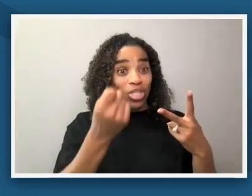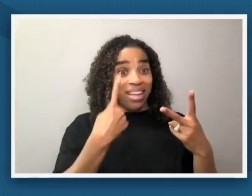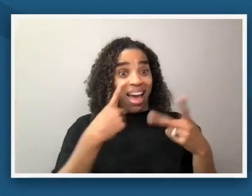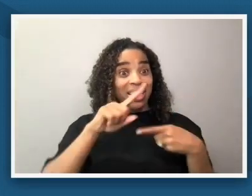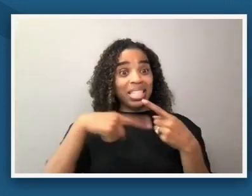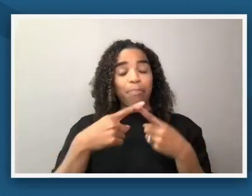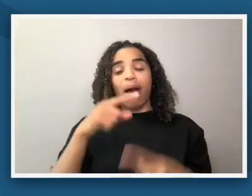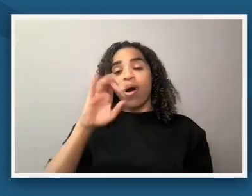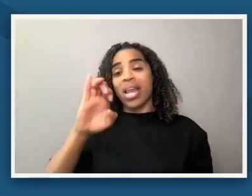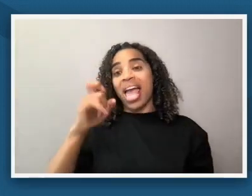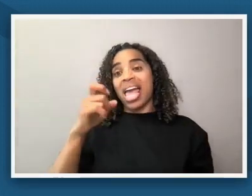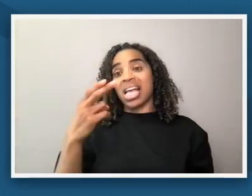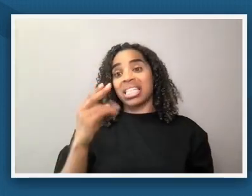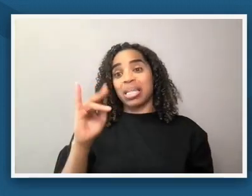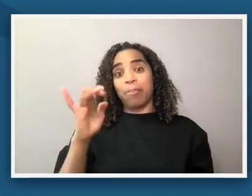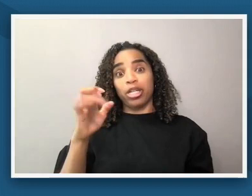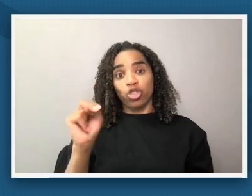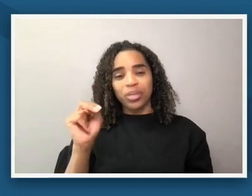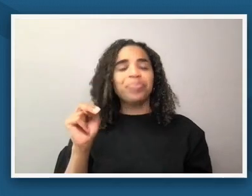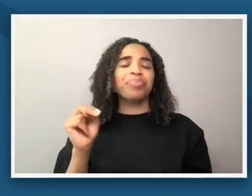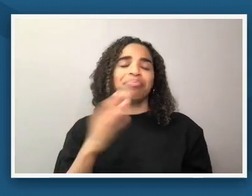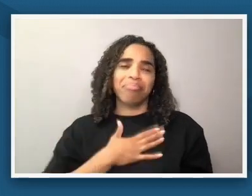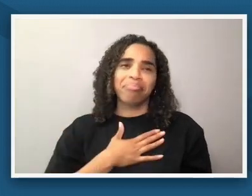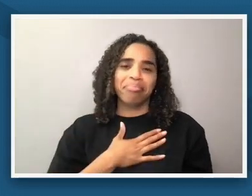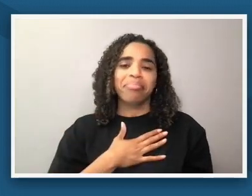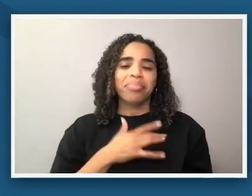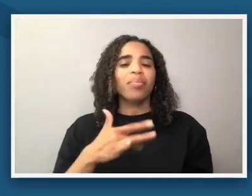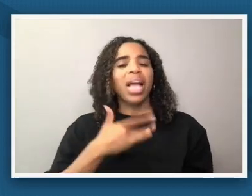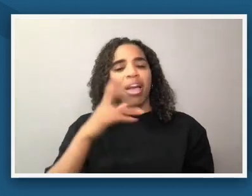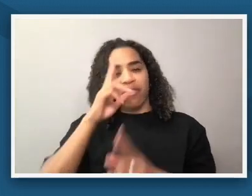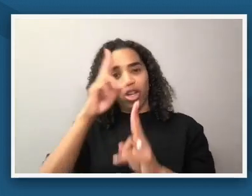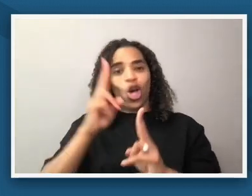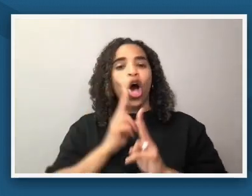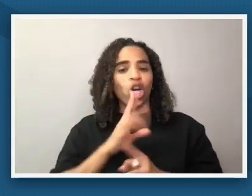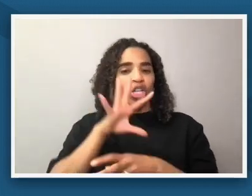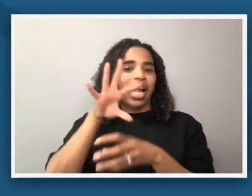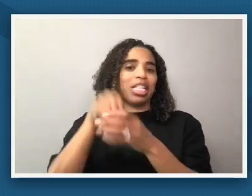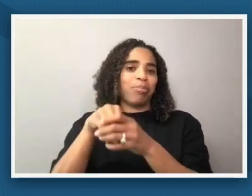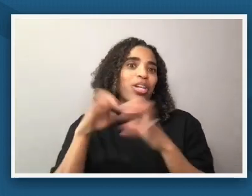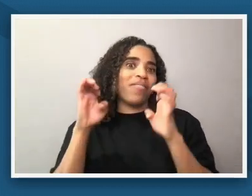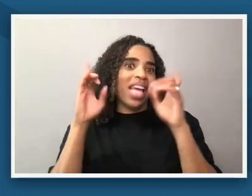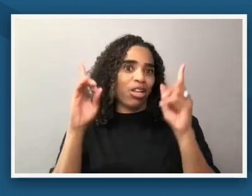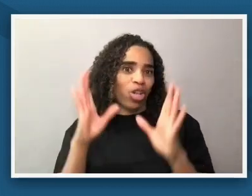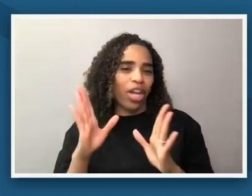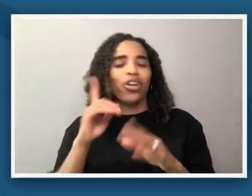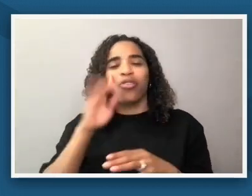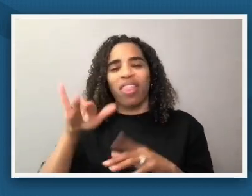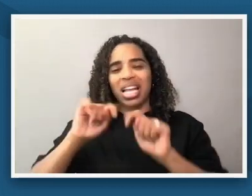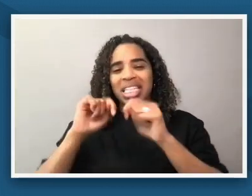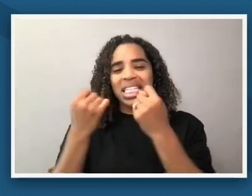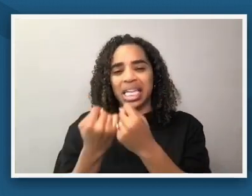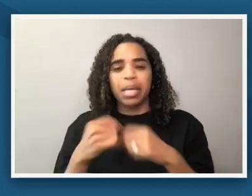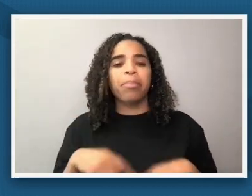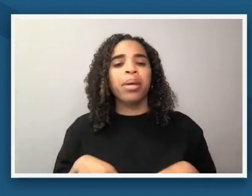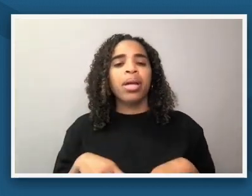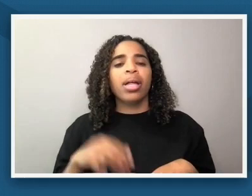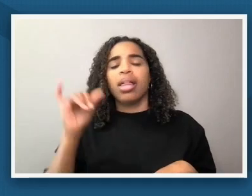i had the honor to serve on the team as the exhibition educator